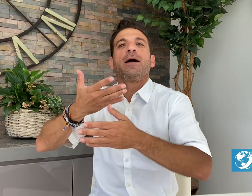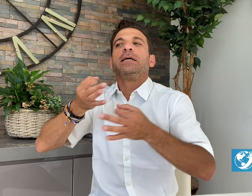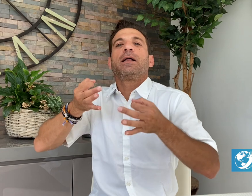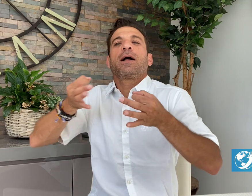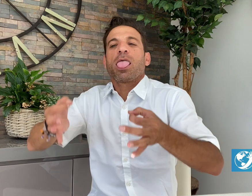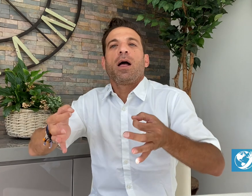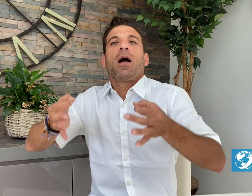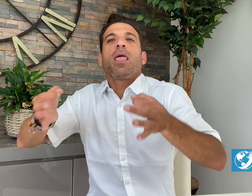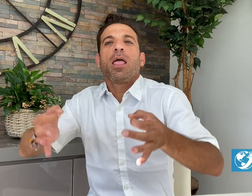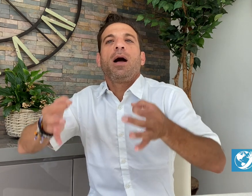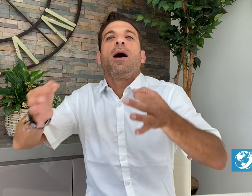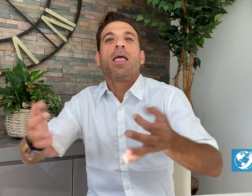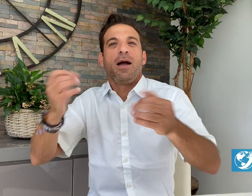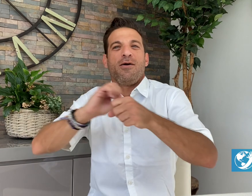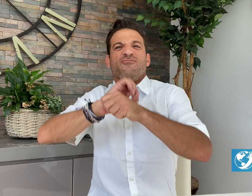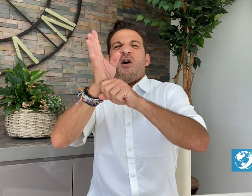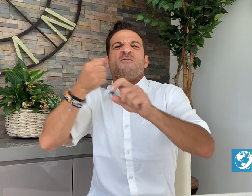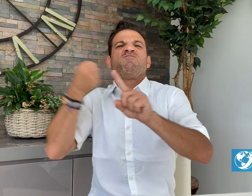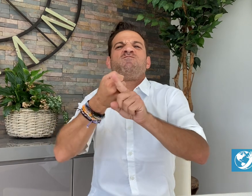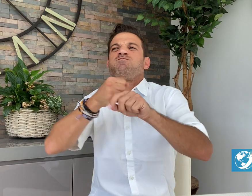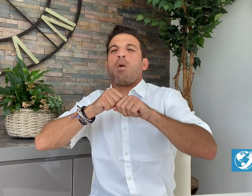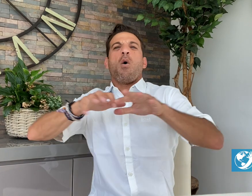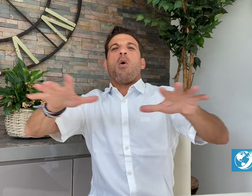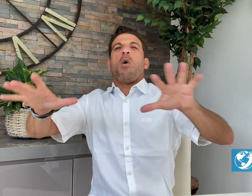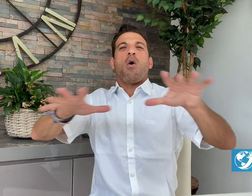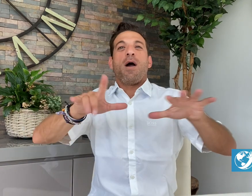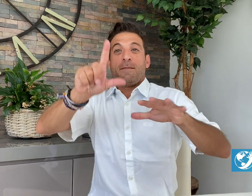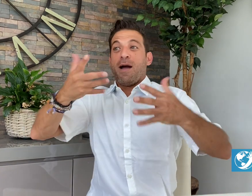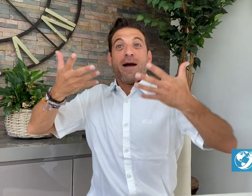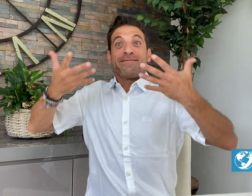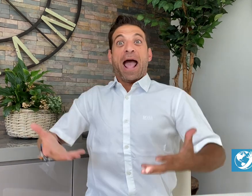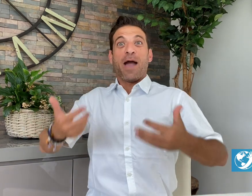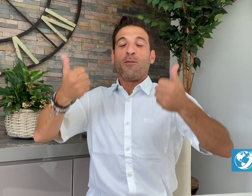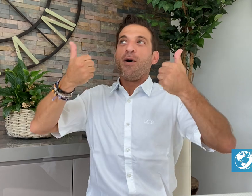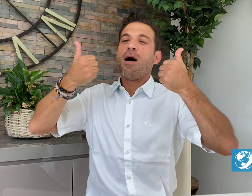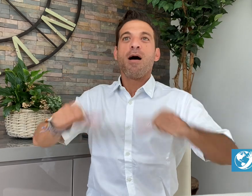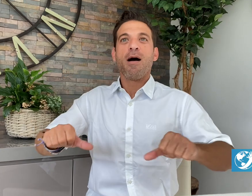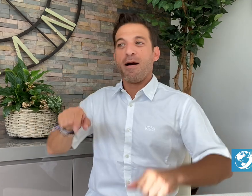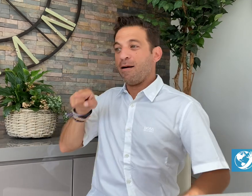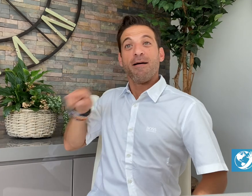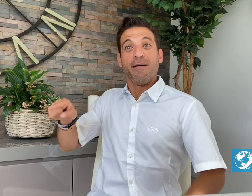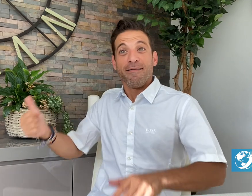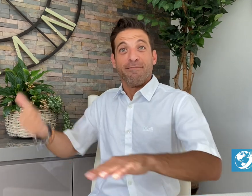a result of the COVID-19 pandemic, but now Christianson has